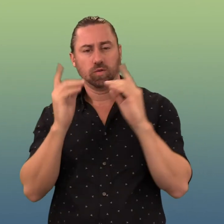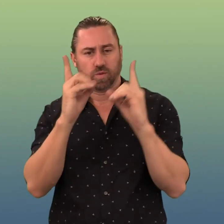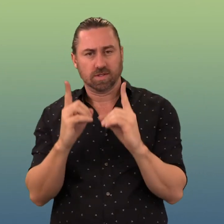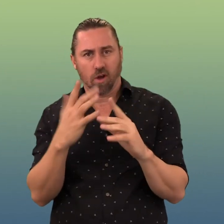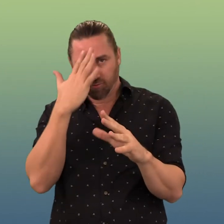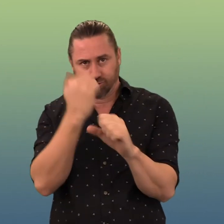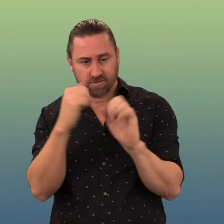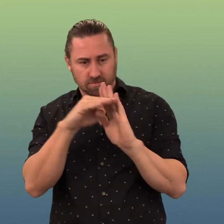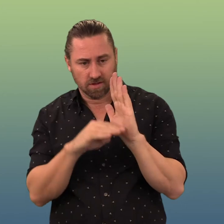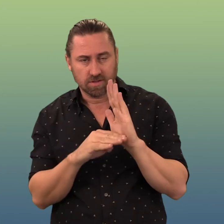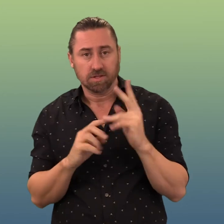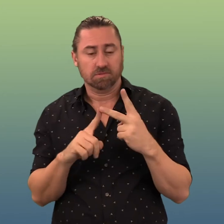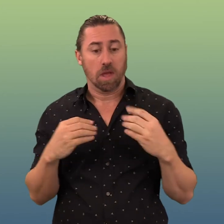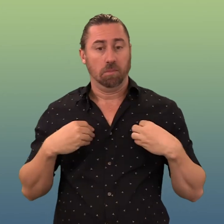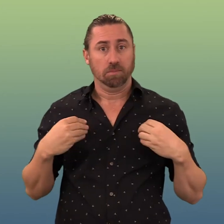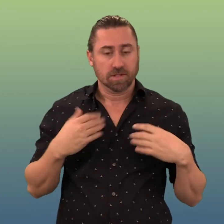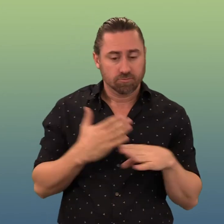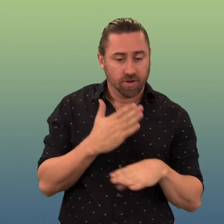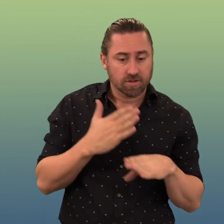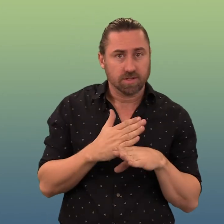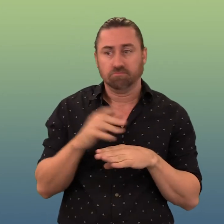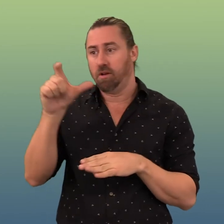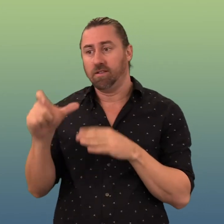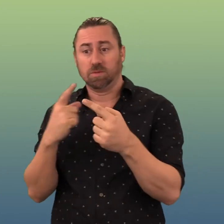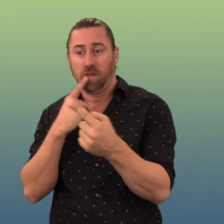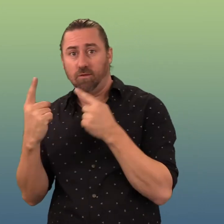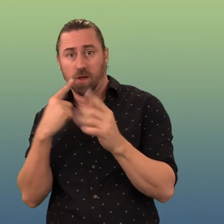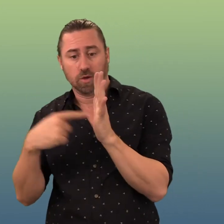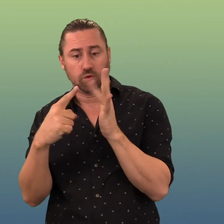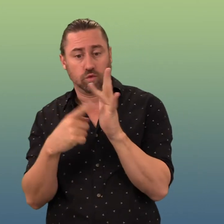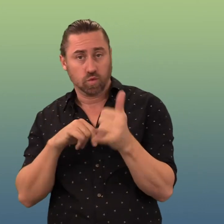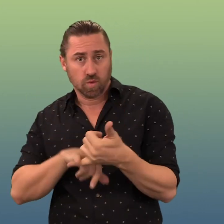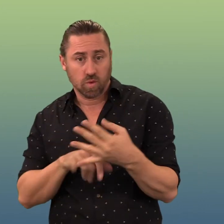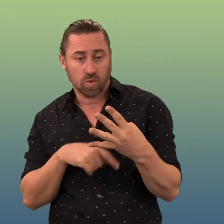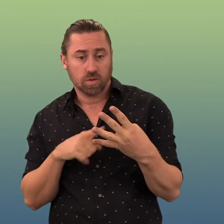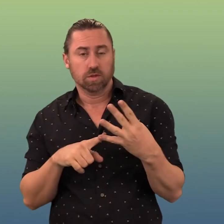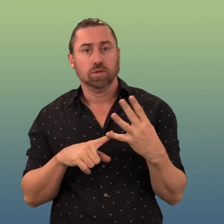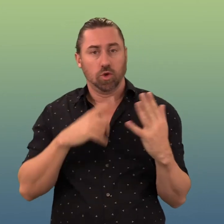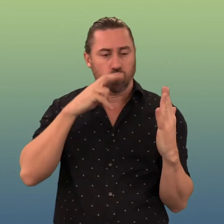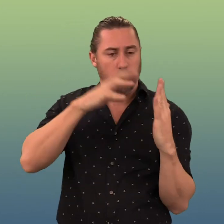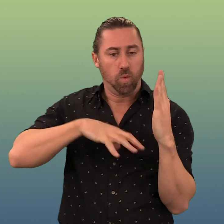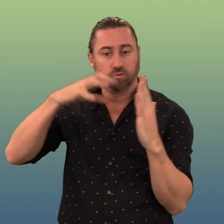Organisational culture of accessibility and inclusion. Inclusive leadership.